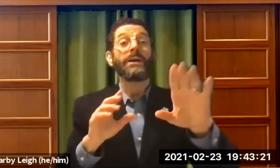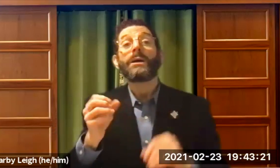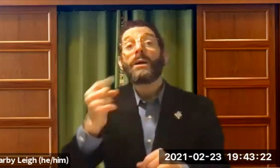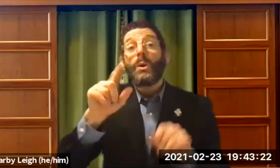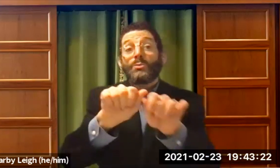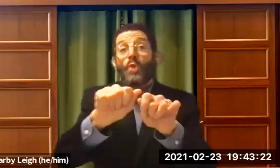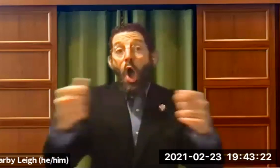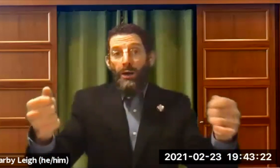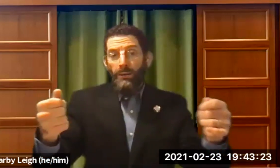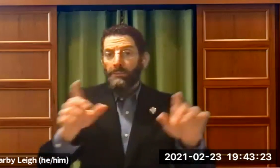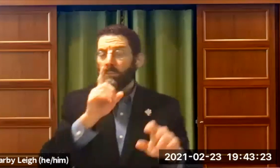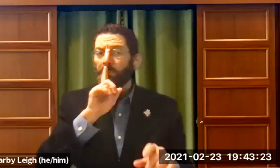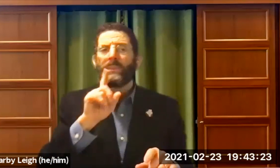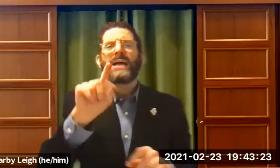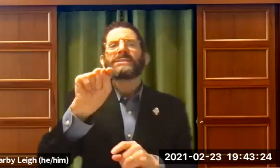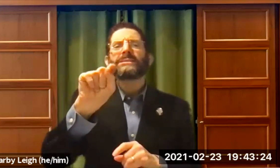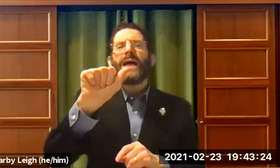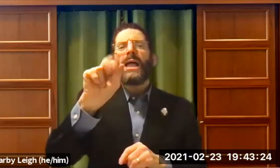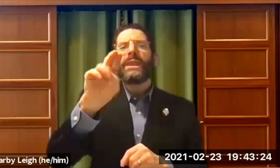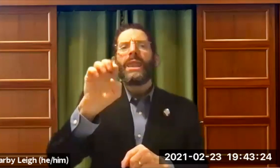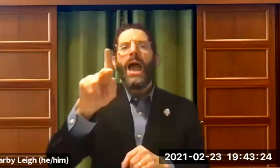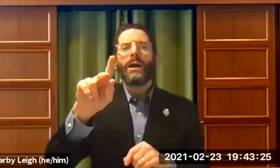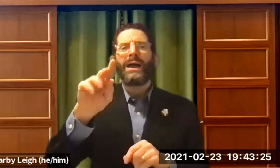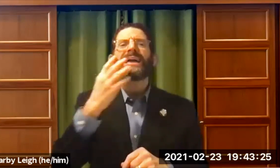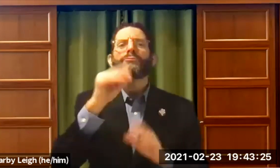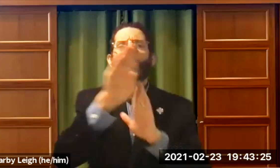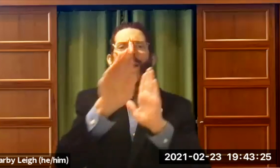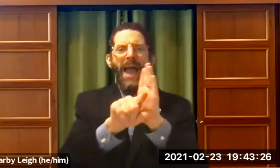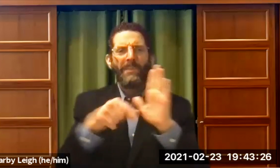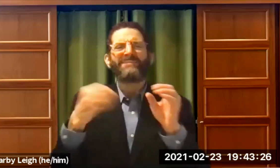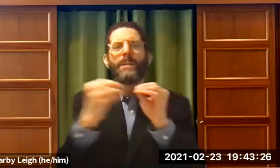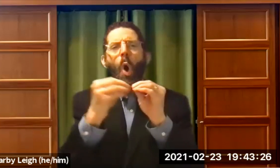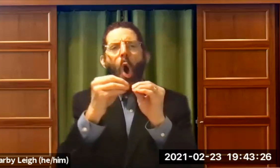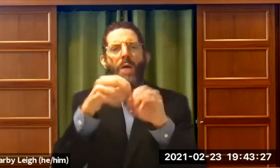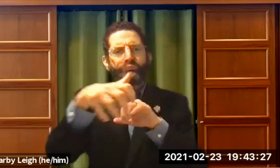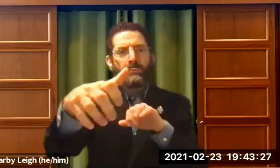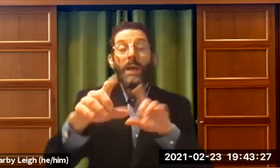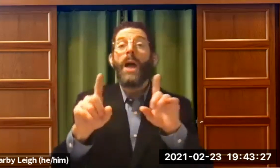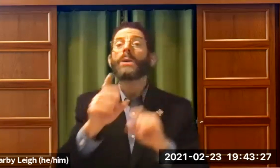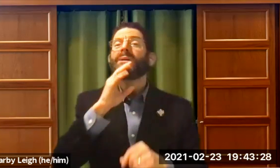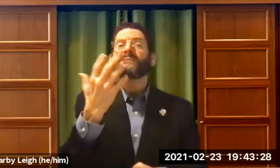the word deaf or Heresh is in the Torah . It's in the tan ach